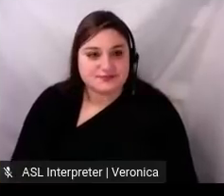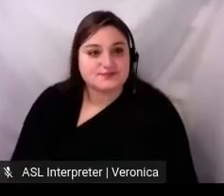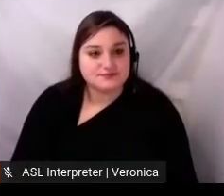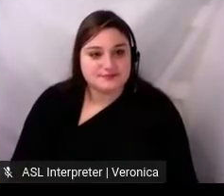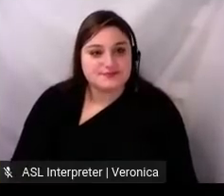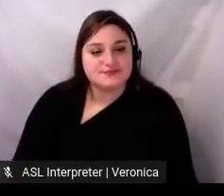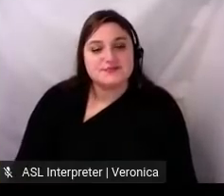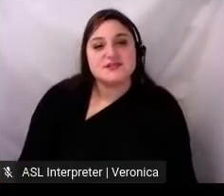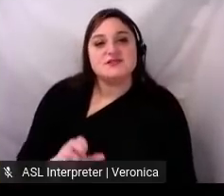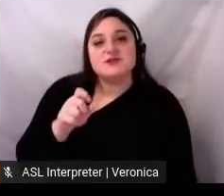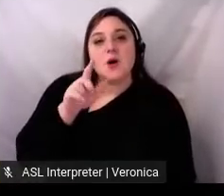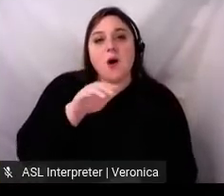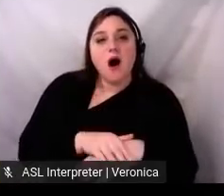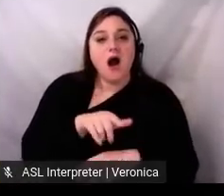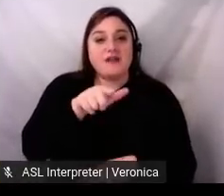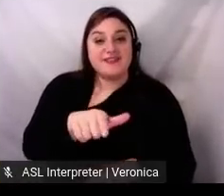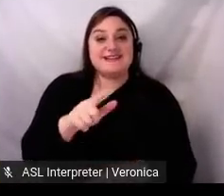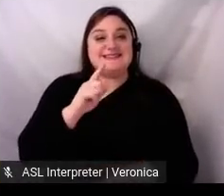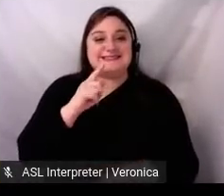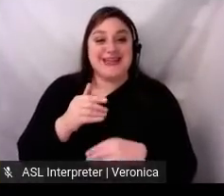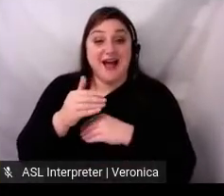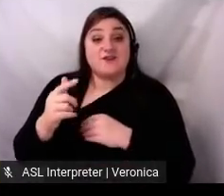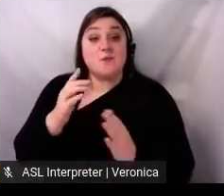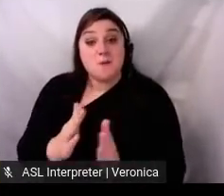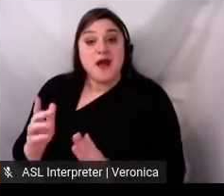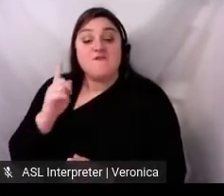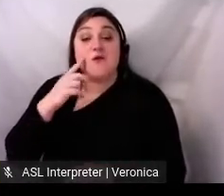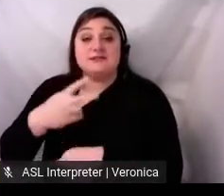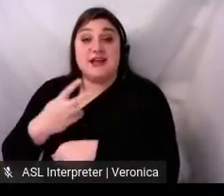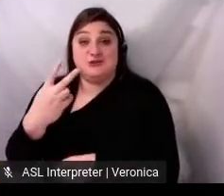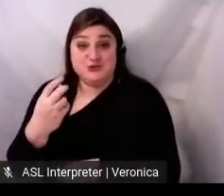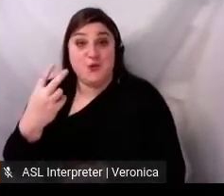and respond style graphics that we shared over the last two days of the